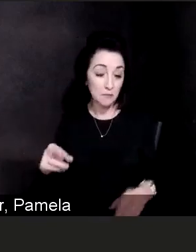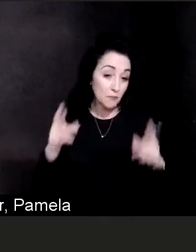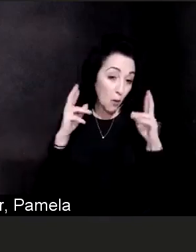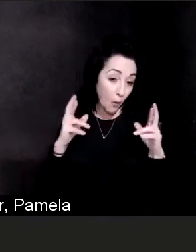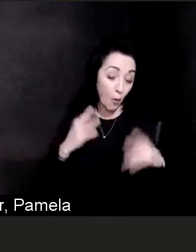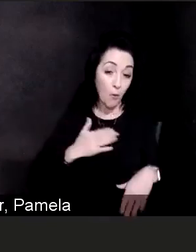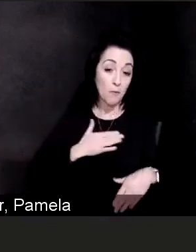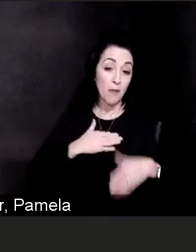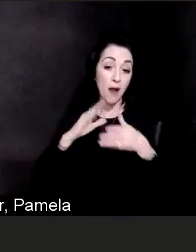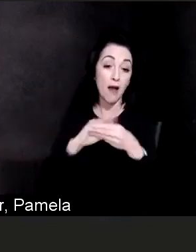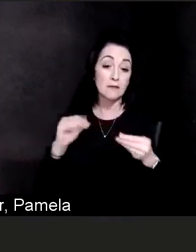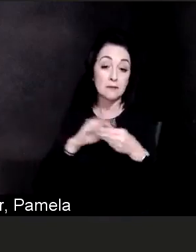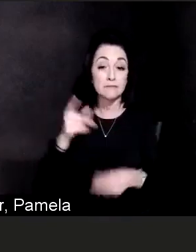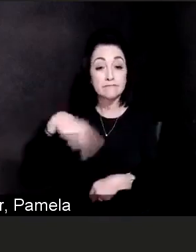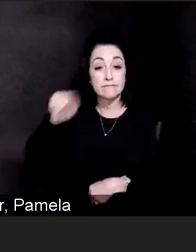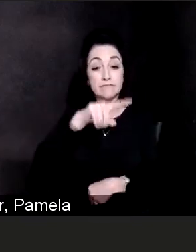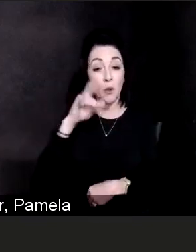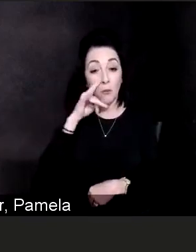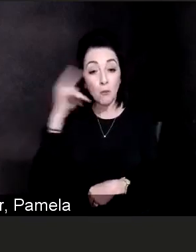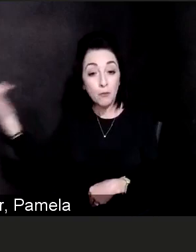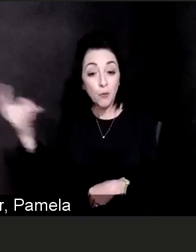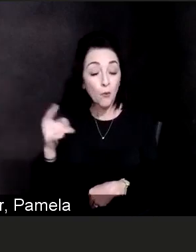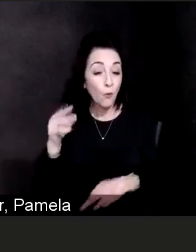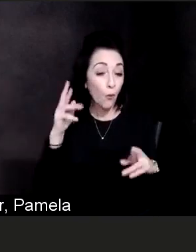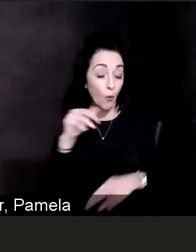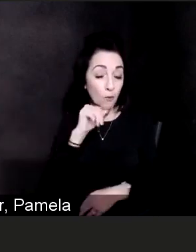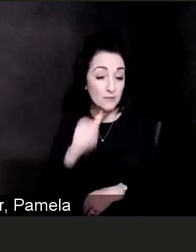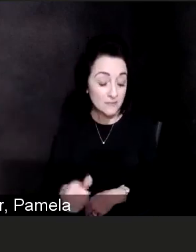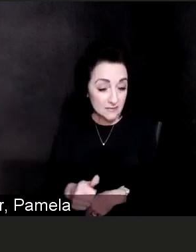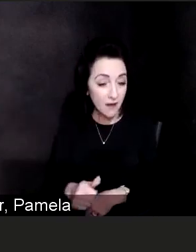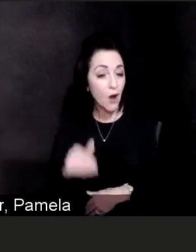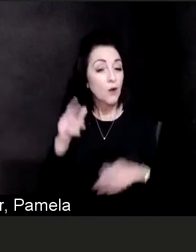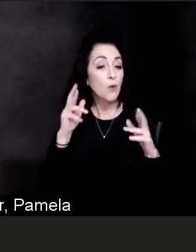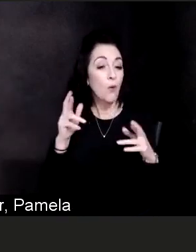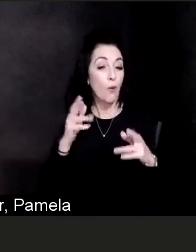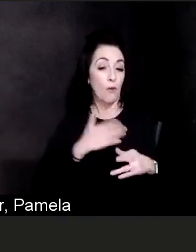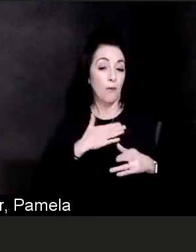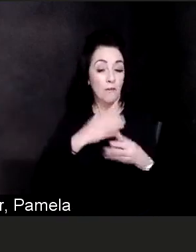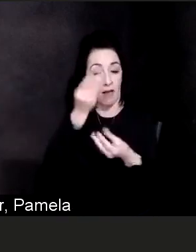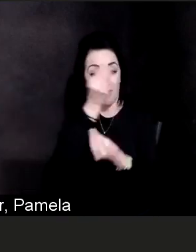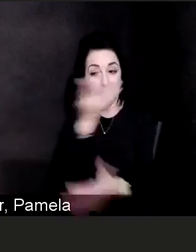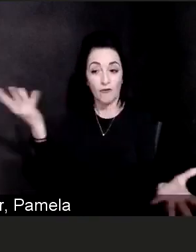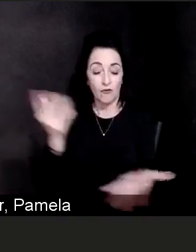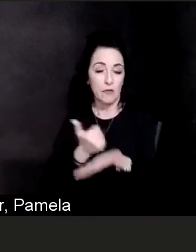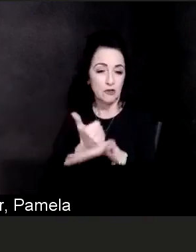and I appreciate all of you for hanging in there. I do want to say just a couple things.